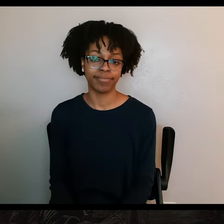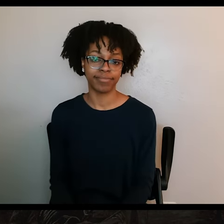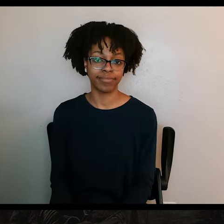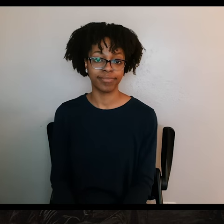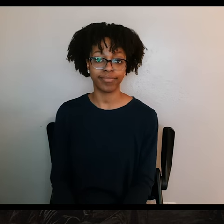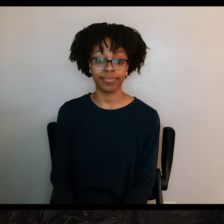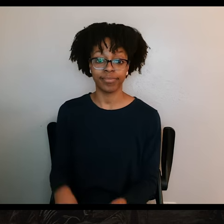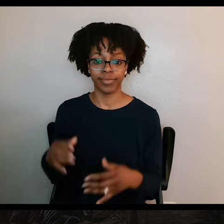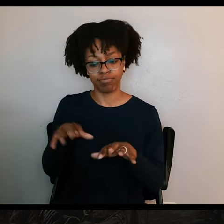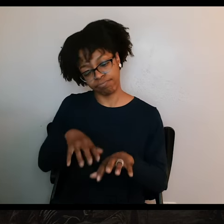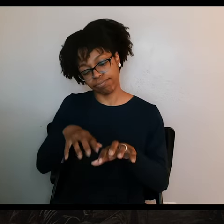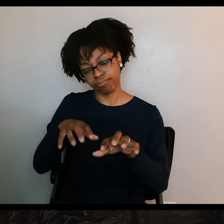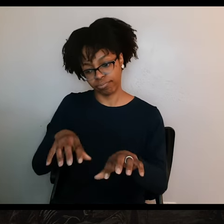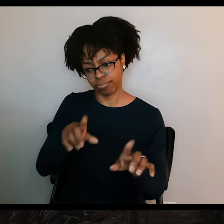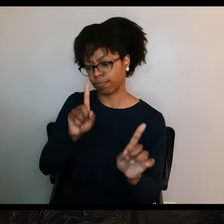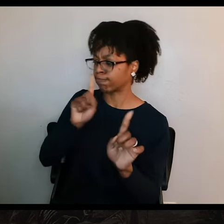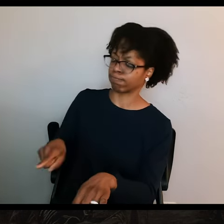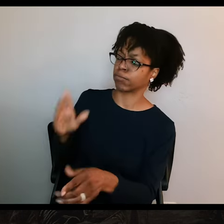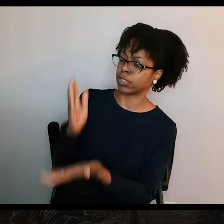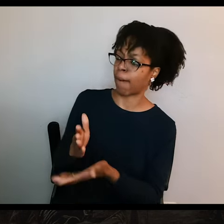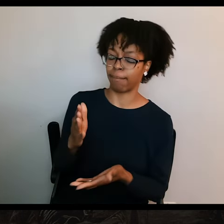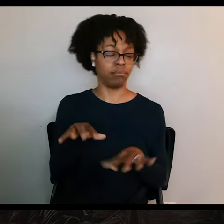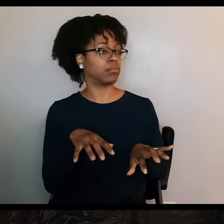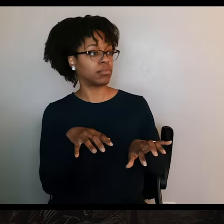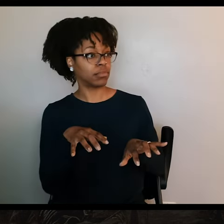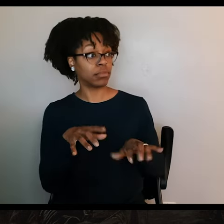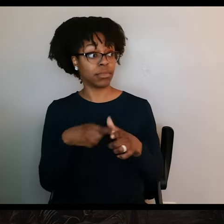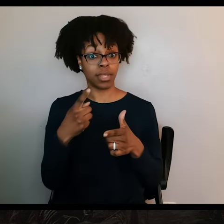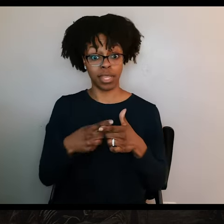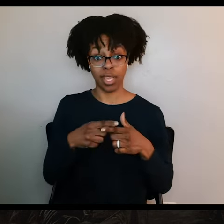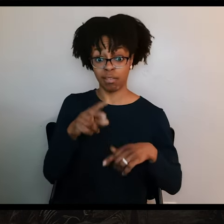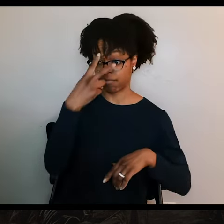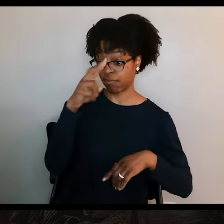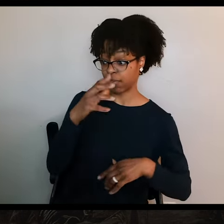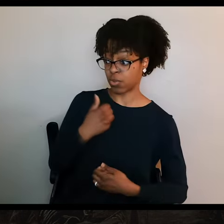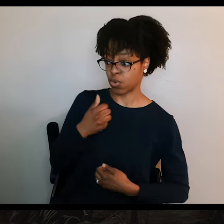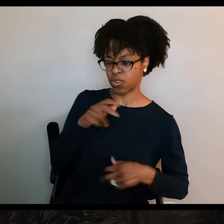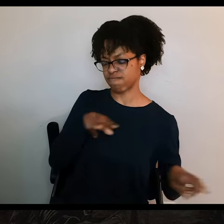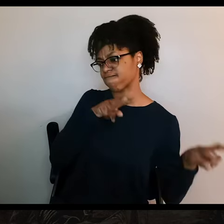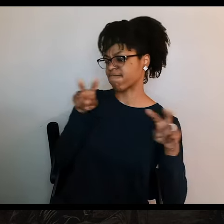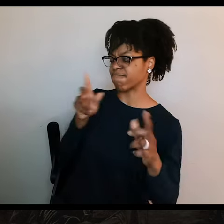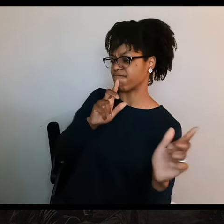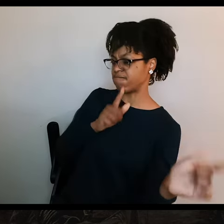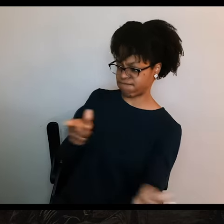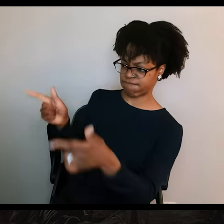So when the Texans were ordered a halt, they stopped. And then the soldiers who were escorting them, then turned and opened fire, and killed almost all of them